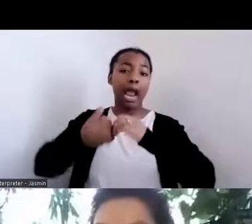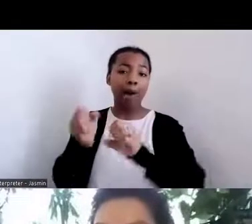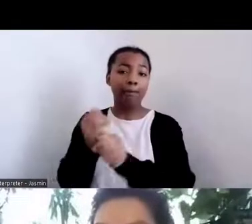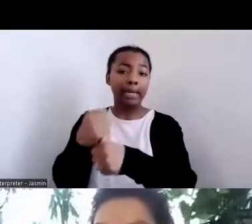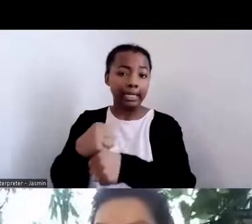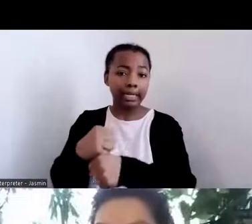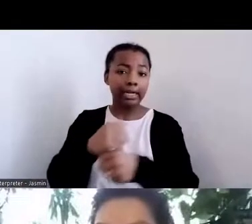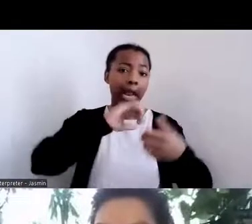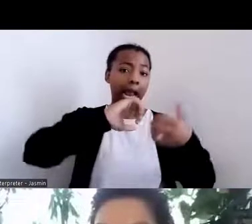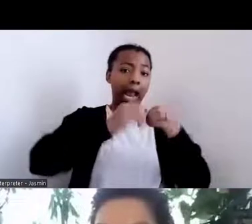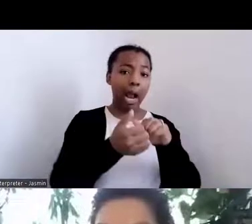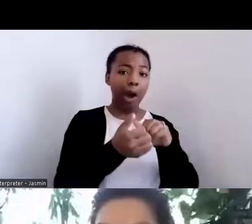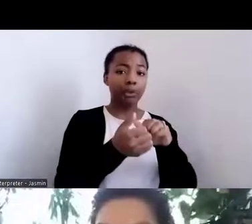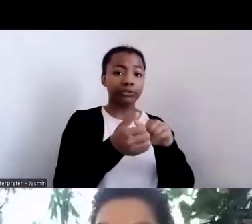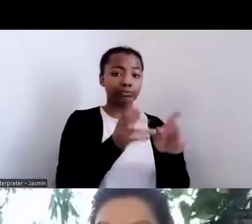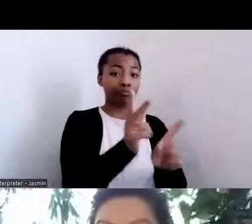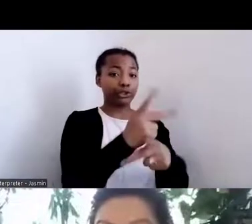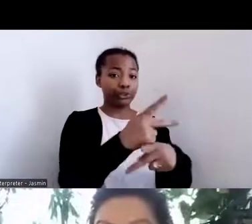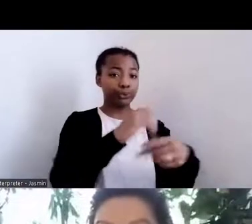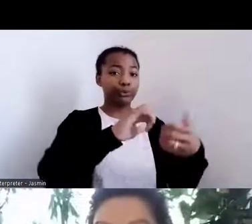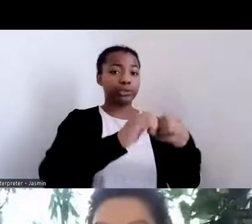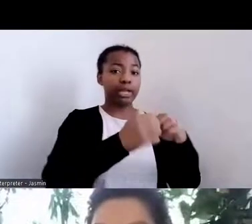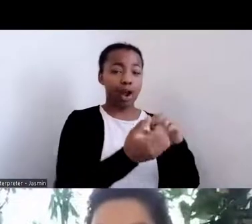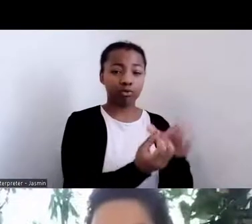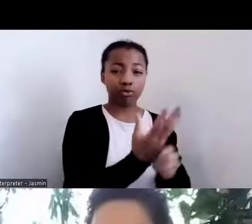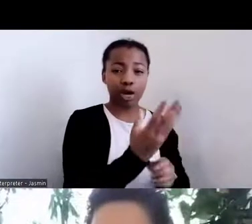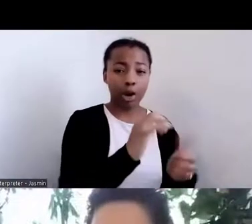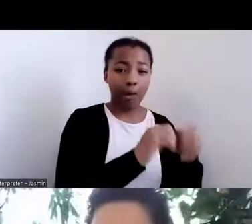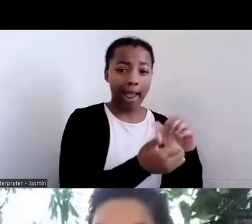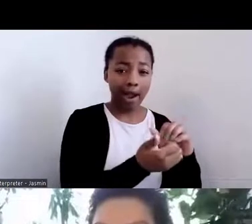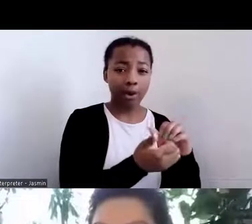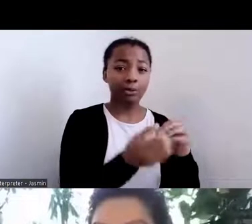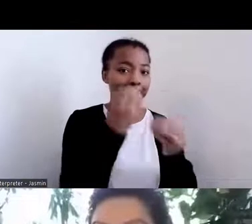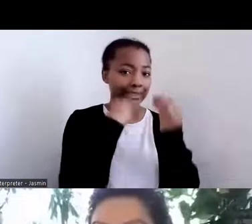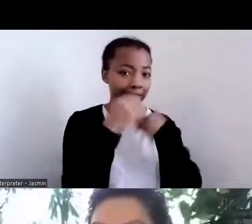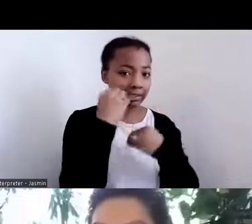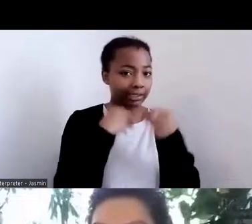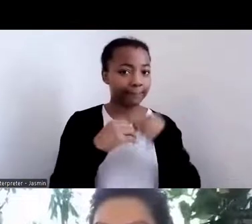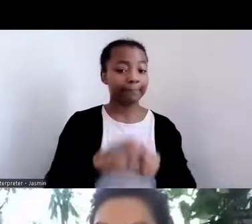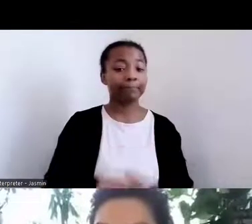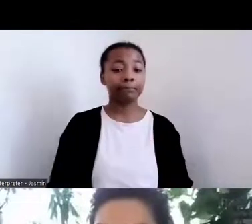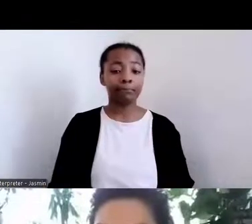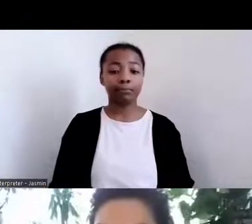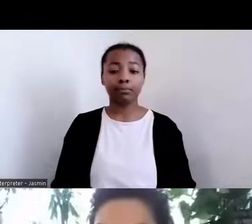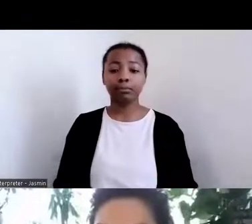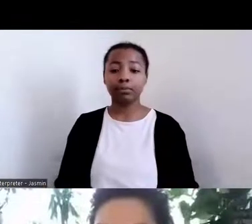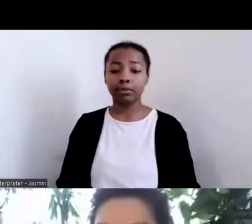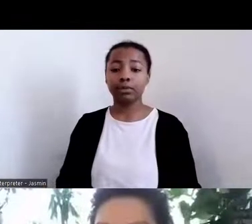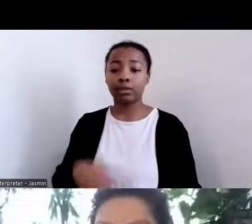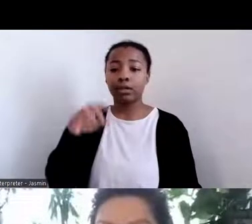So one of the ways with our blue corn, blue mush, some of you may